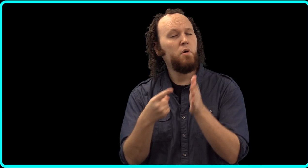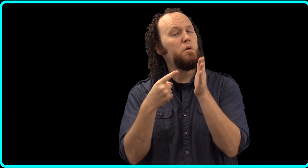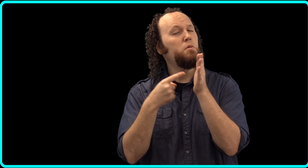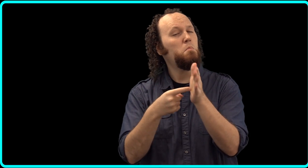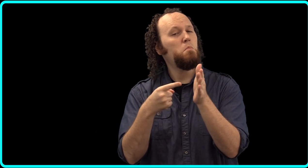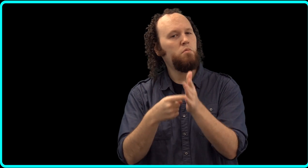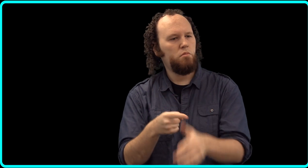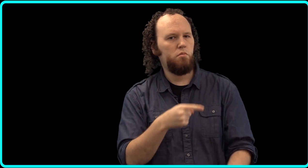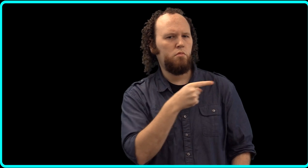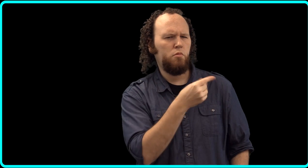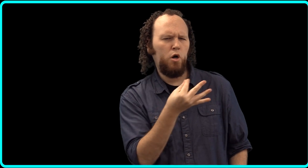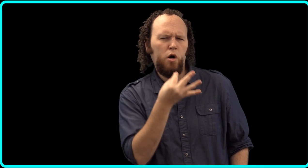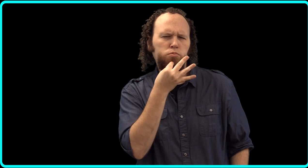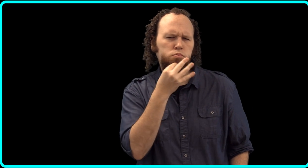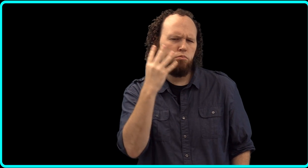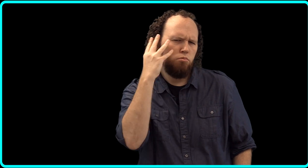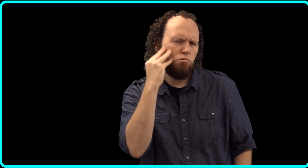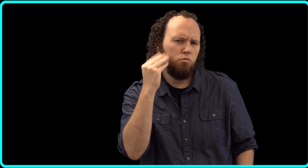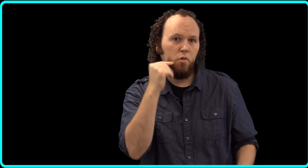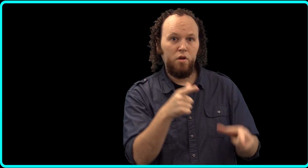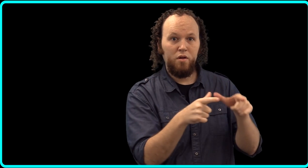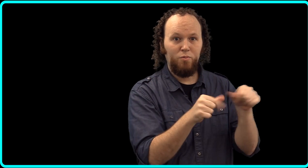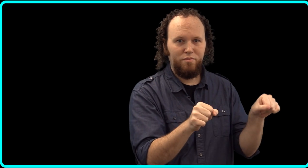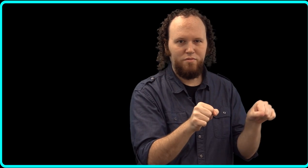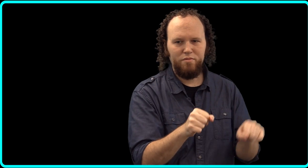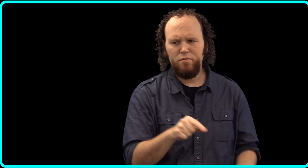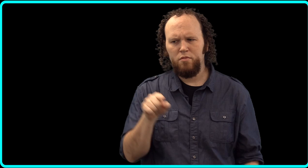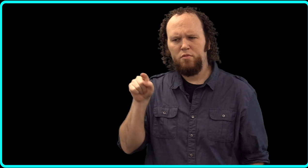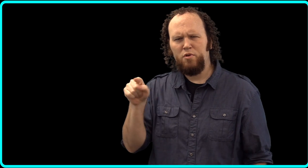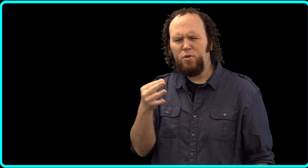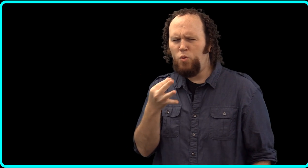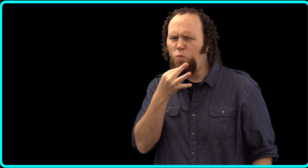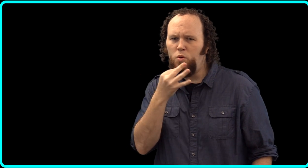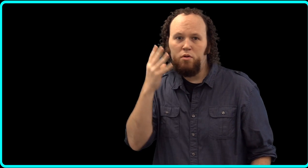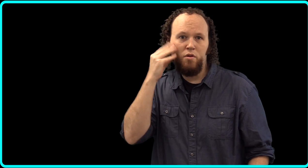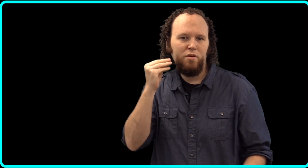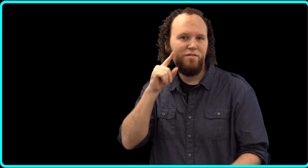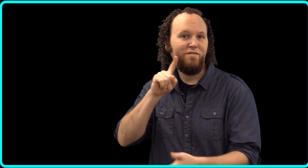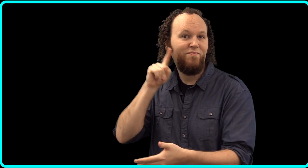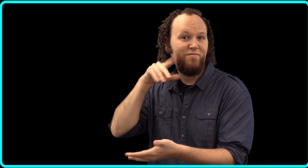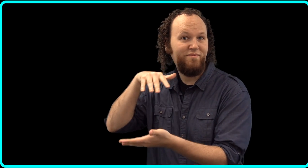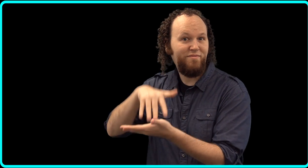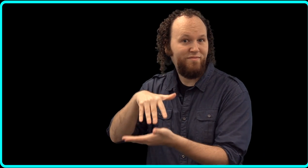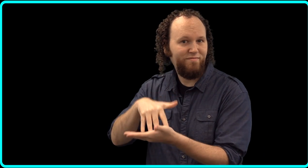For example, one librarian specializes in Linguistics while another specializes in Deaf Studies.